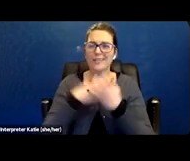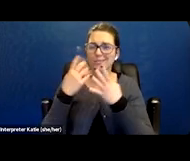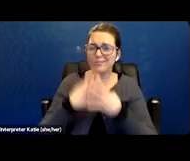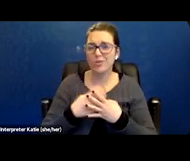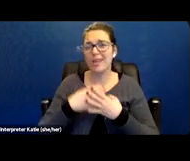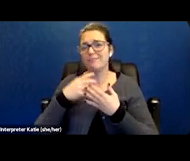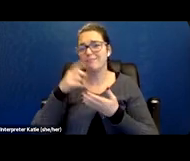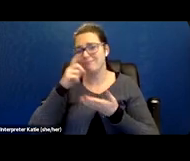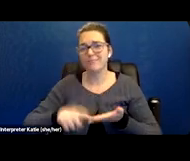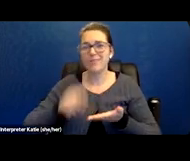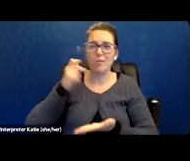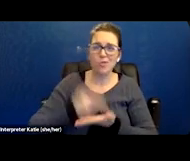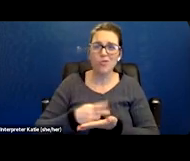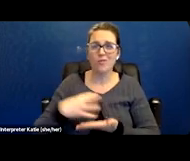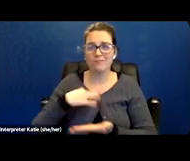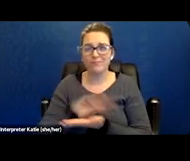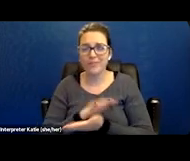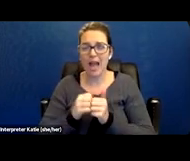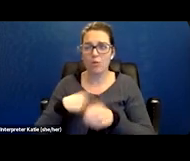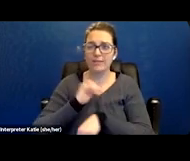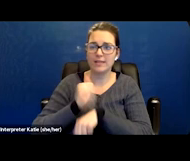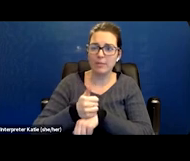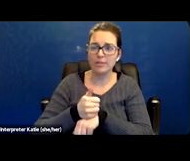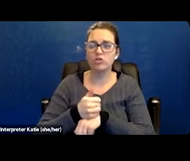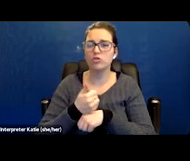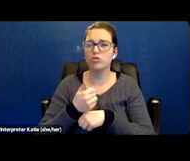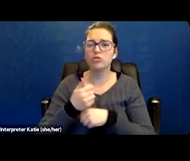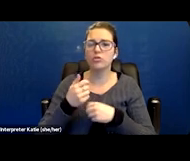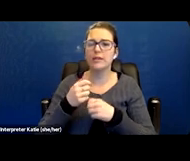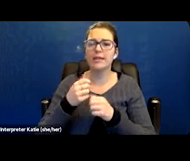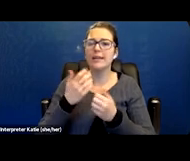on how we establish an impairment of COVID.